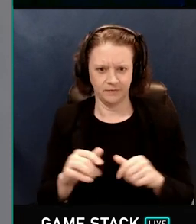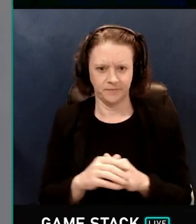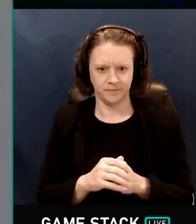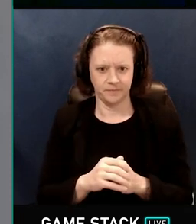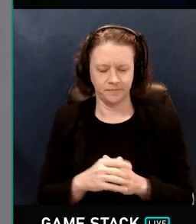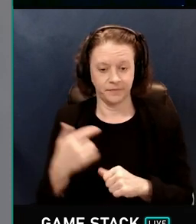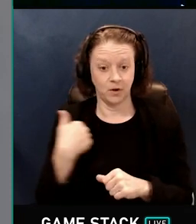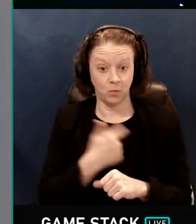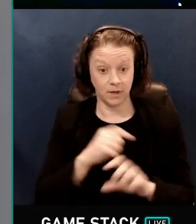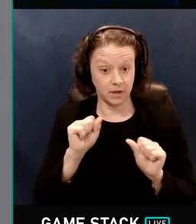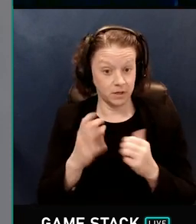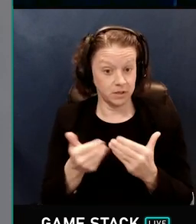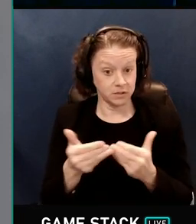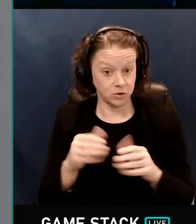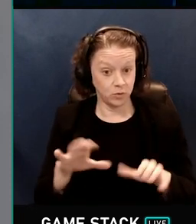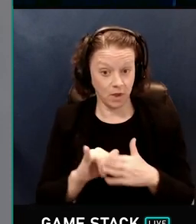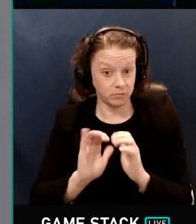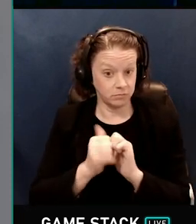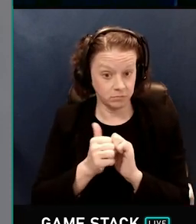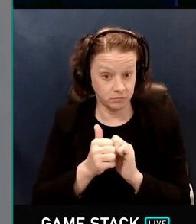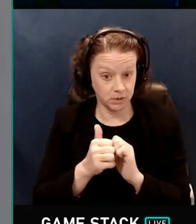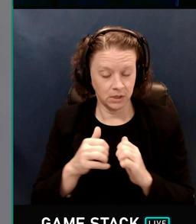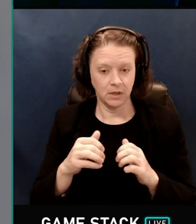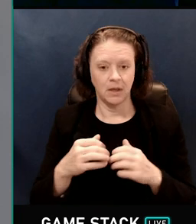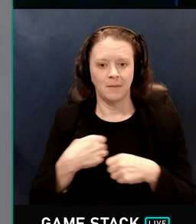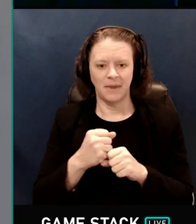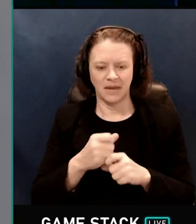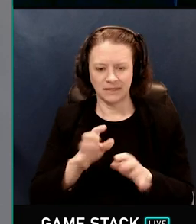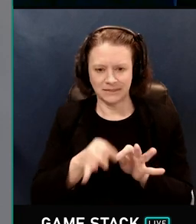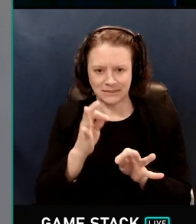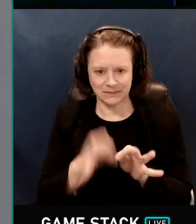We can easily do that by making some simple changes